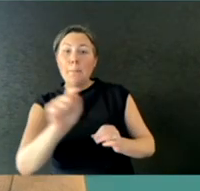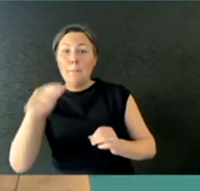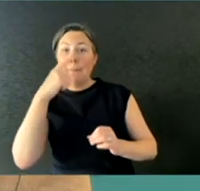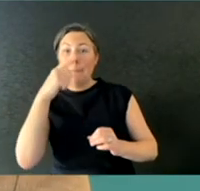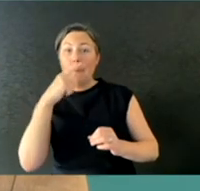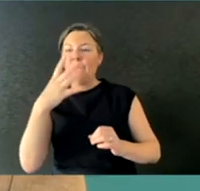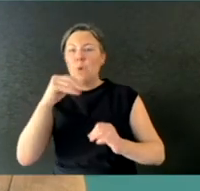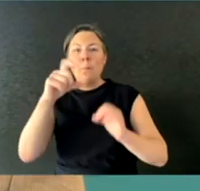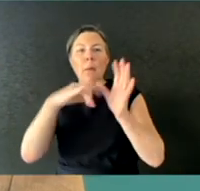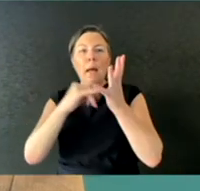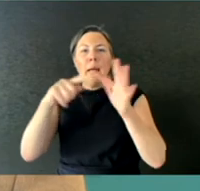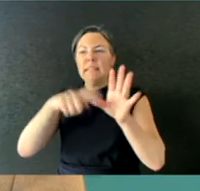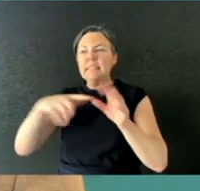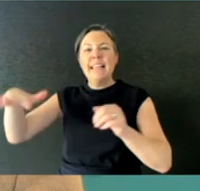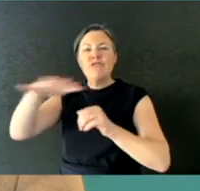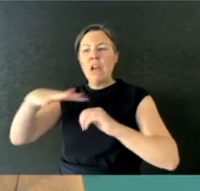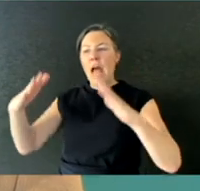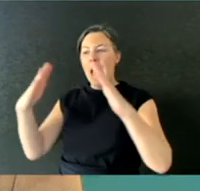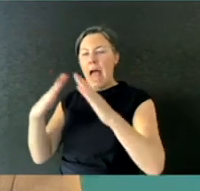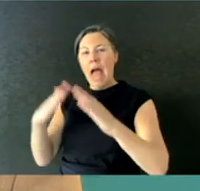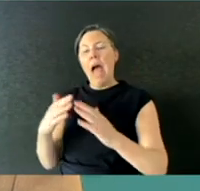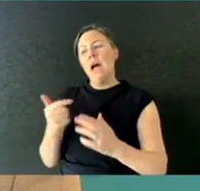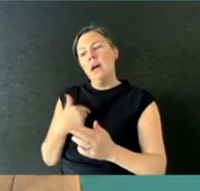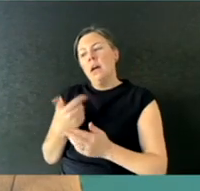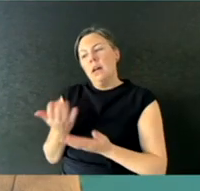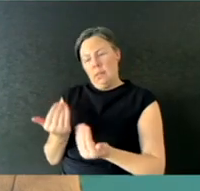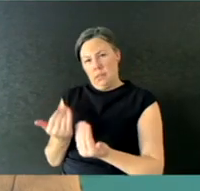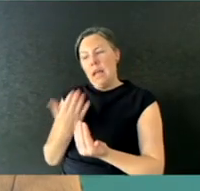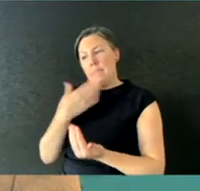not to fine them because they were forthcoming with information.